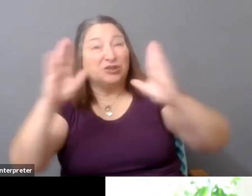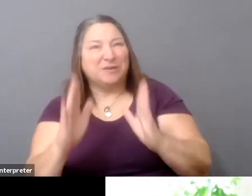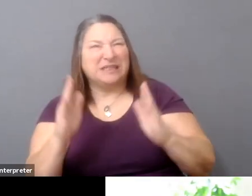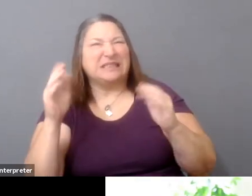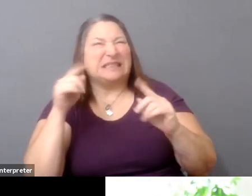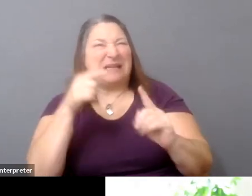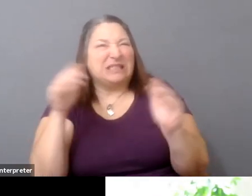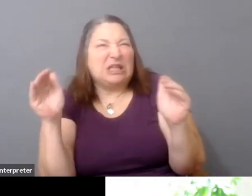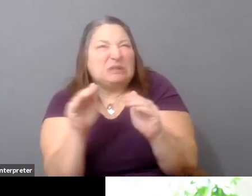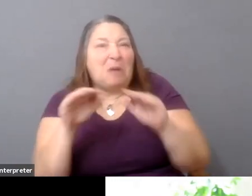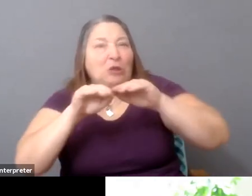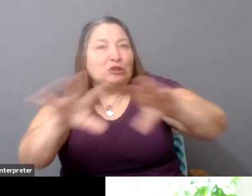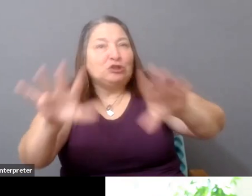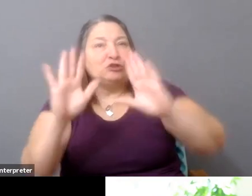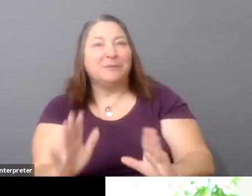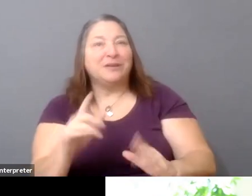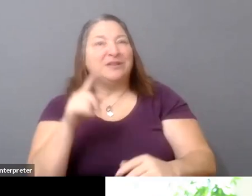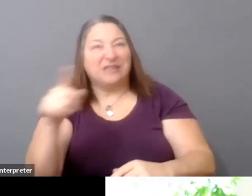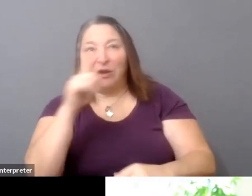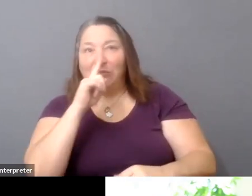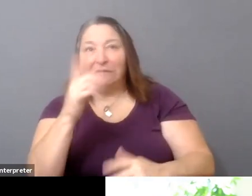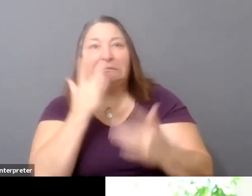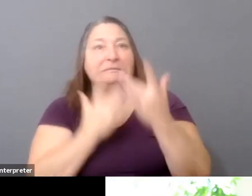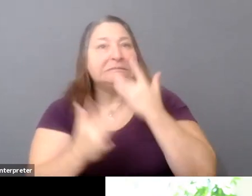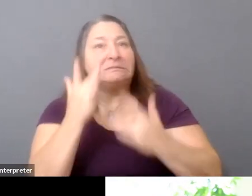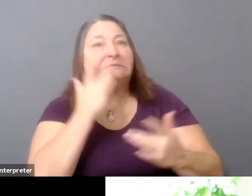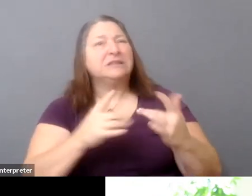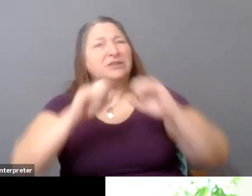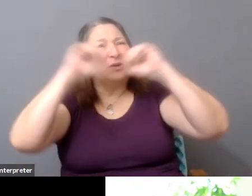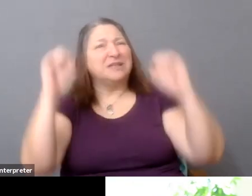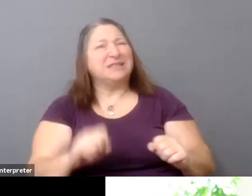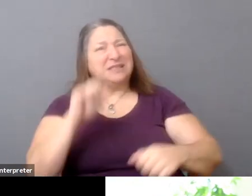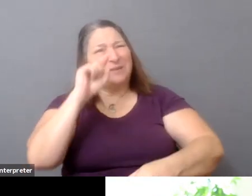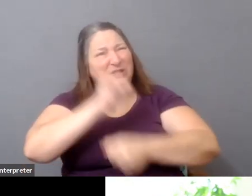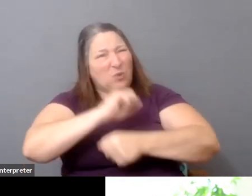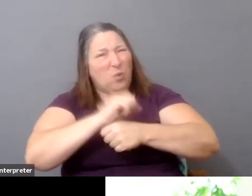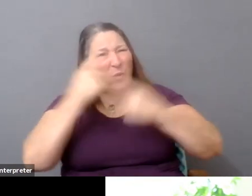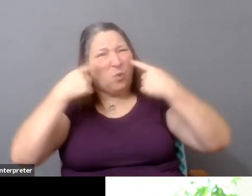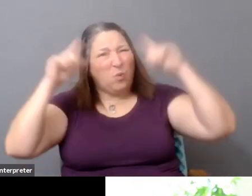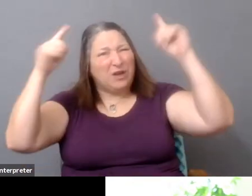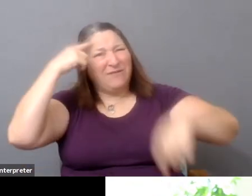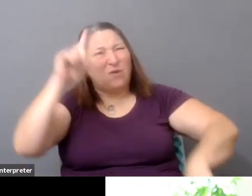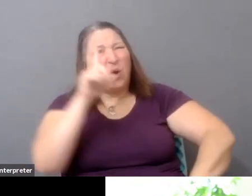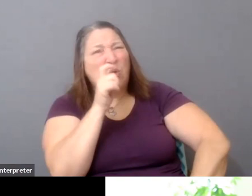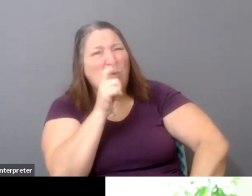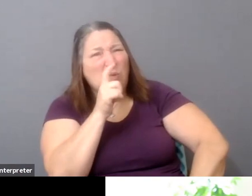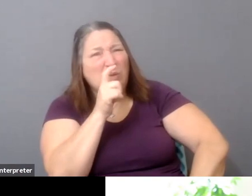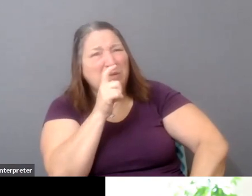So who is this system working for? And so that's one question I have. And if it's not working for the majority of us,